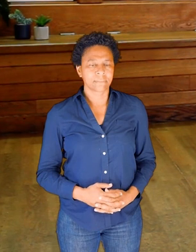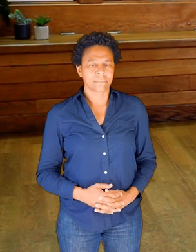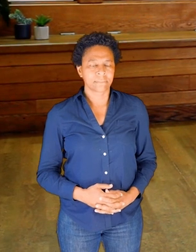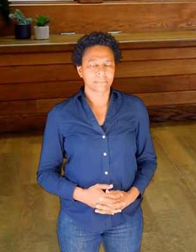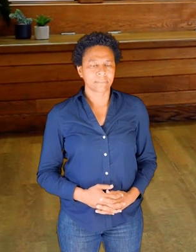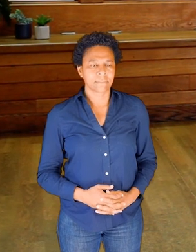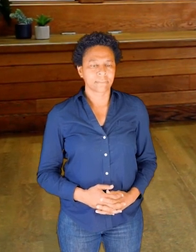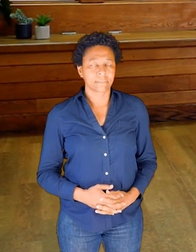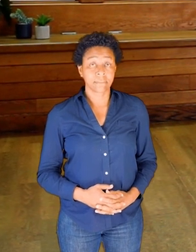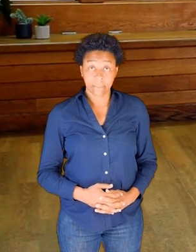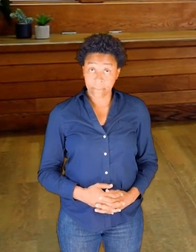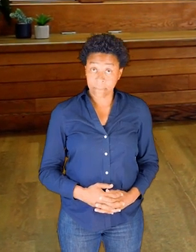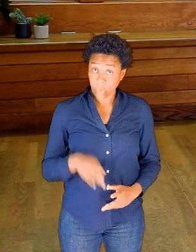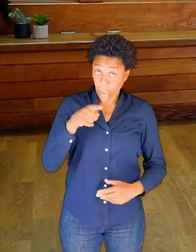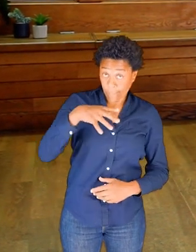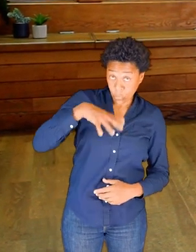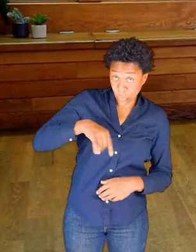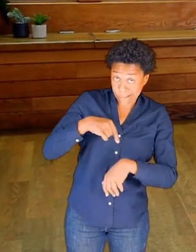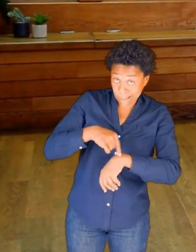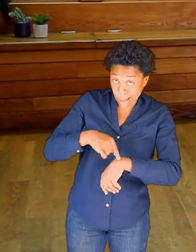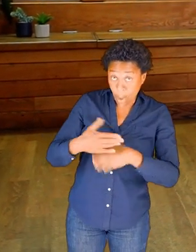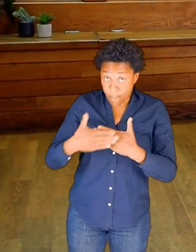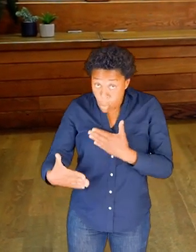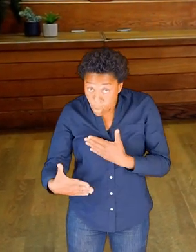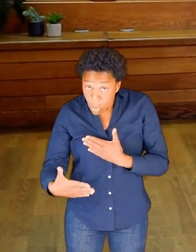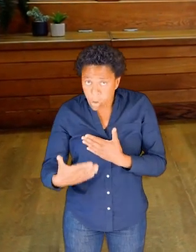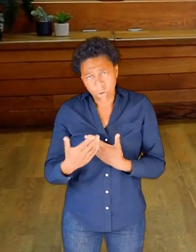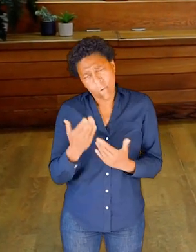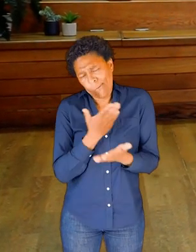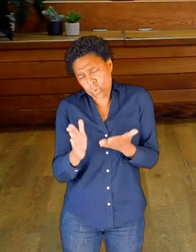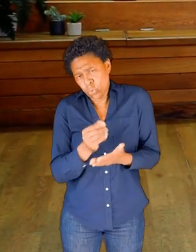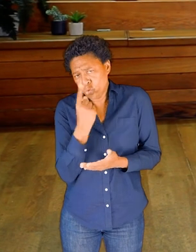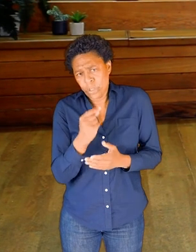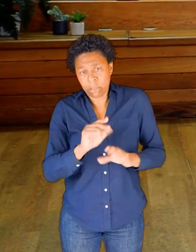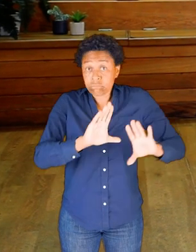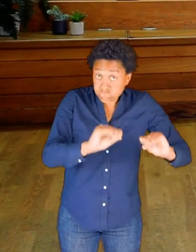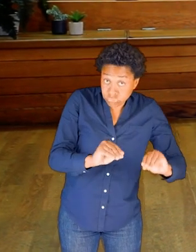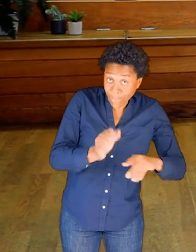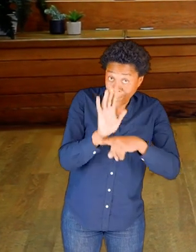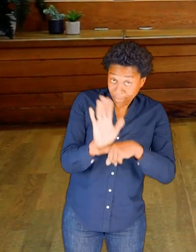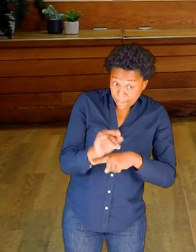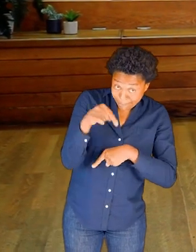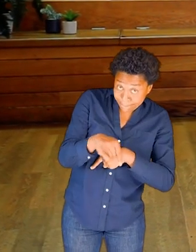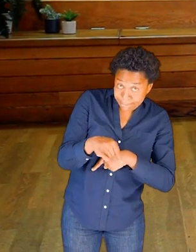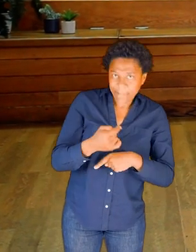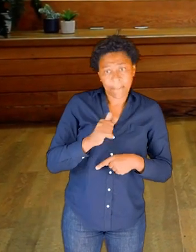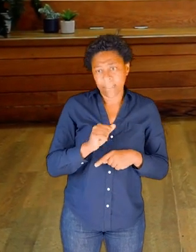If you need time--more time than we've got in the session, you can, of course, pause, explore a little bit more.